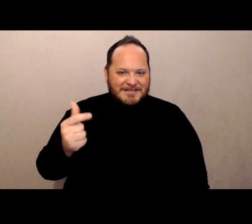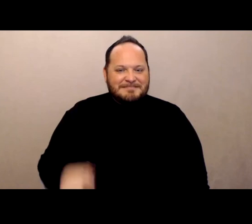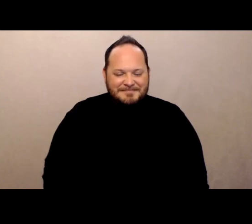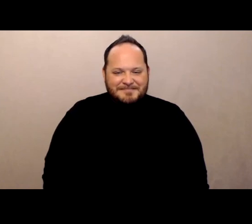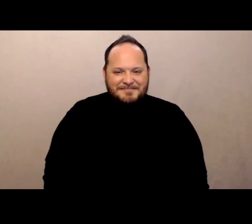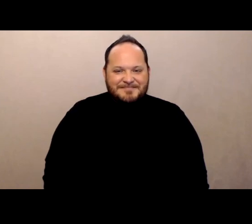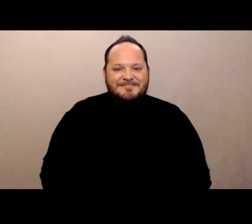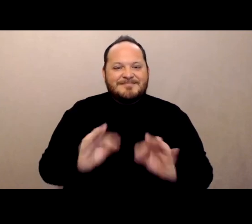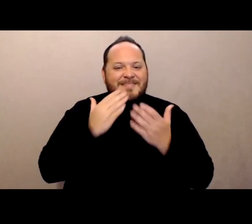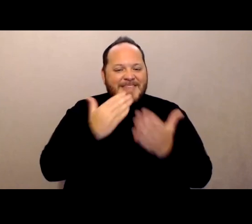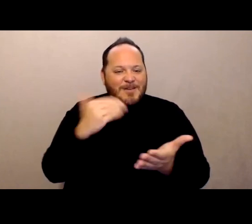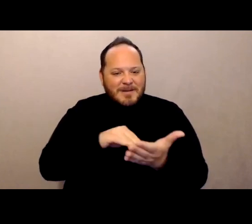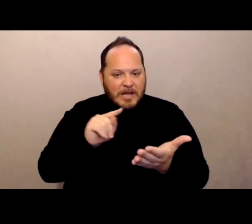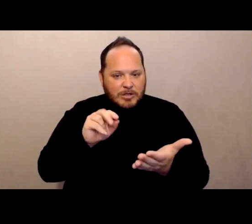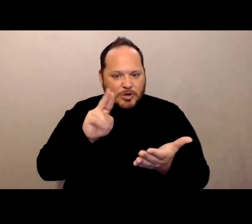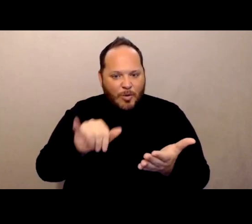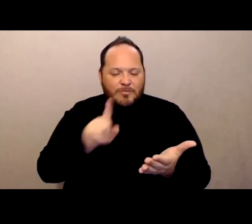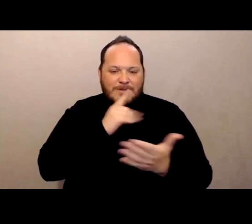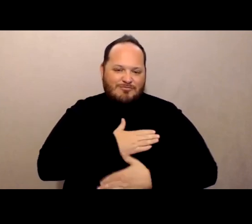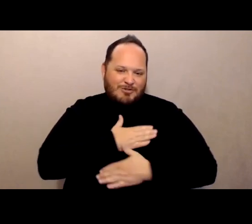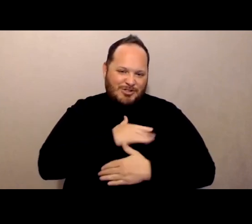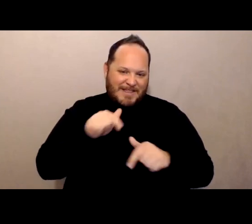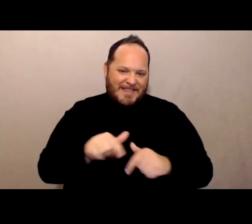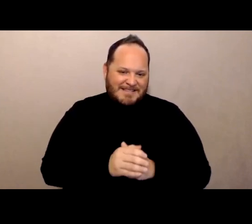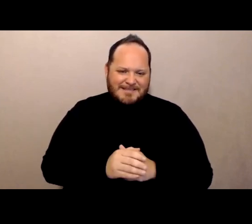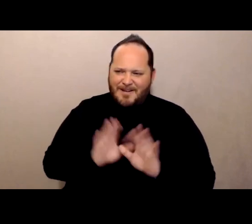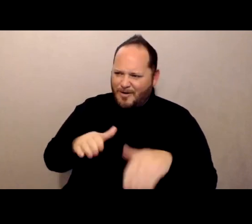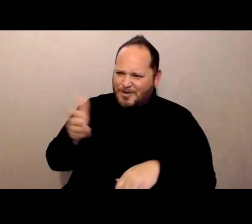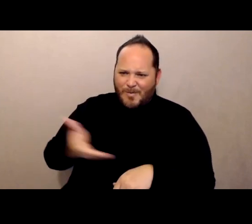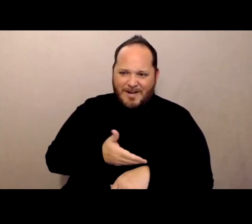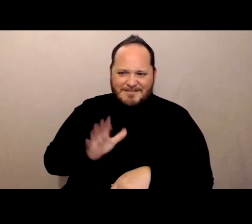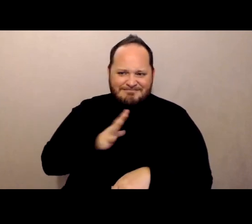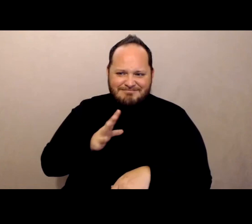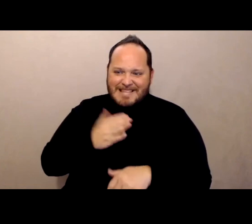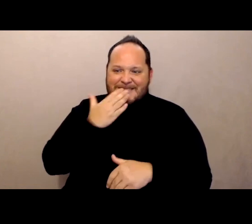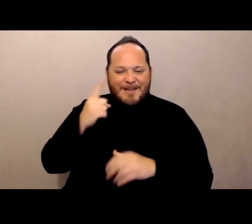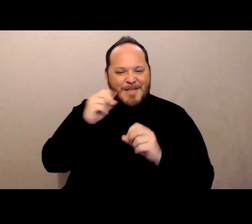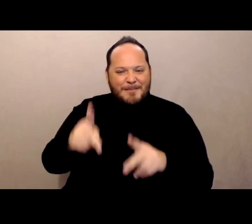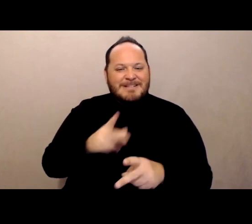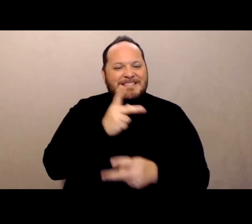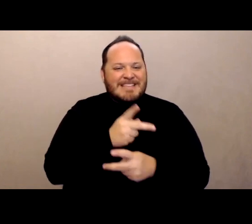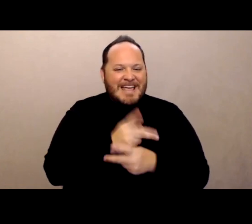So thanks again, Tony, I really appreciate this. - Oh, you're welcome thank you for the opportunity. - We all appreciate it. Take care, everybody.